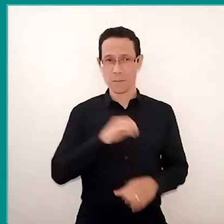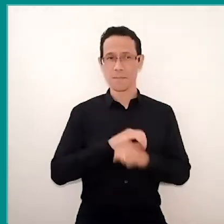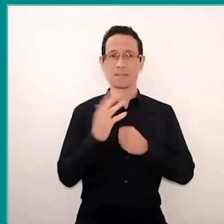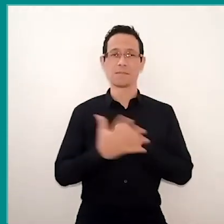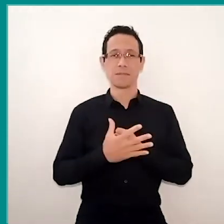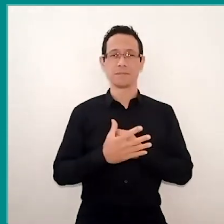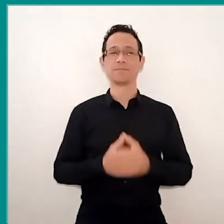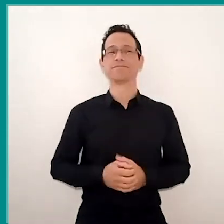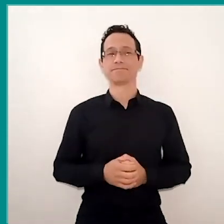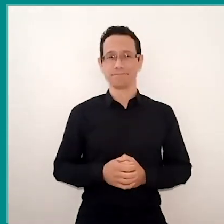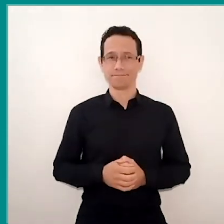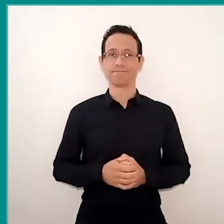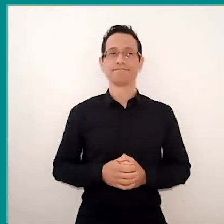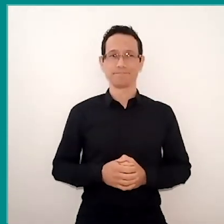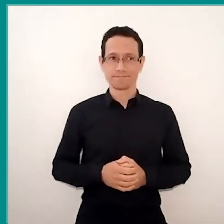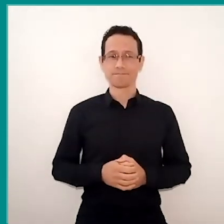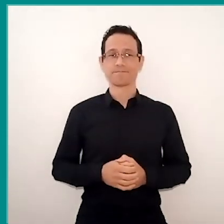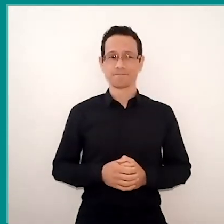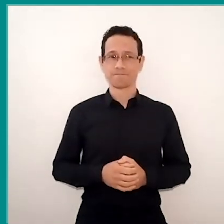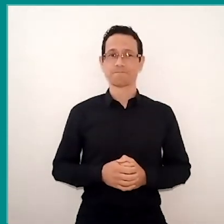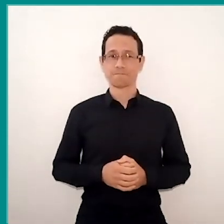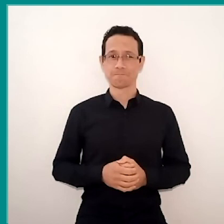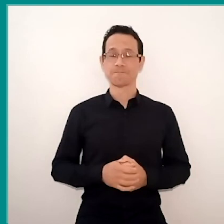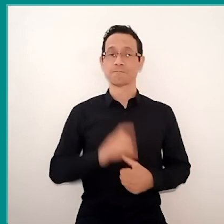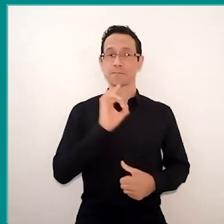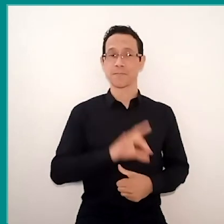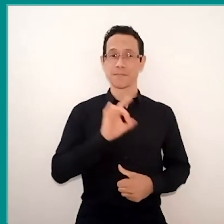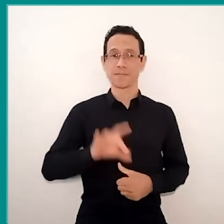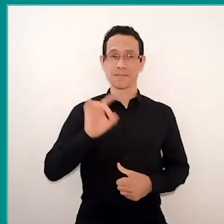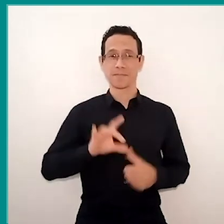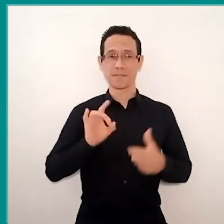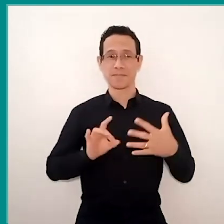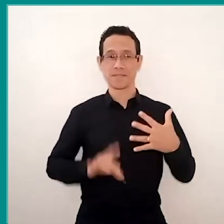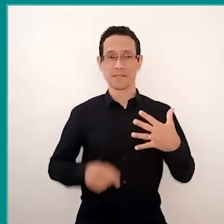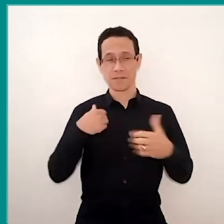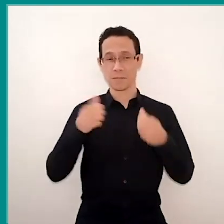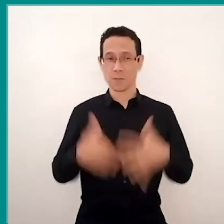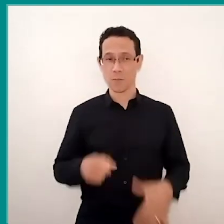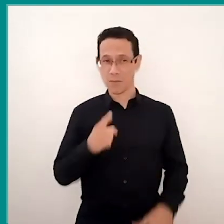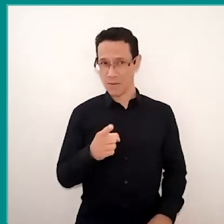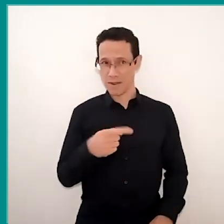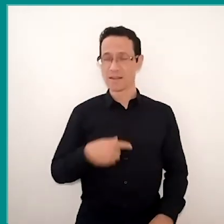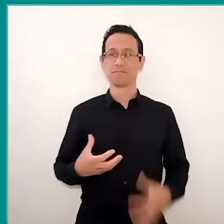it is necessary to remember that each one of the examples you brought, he inspires, yes, and it can be done